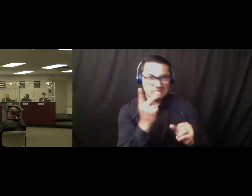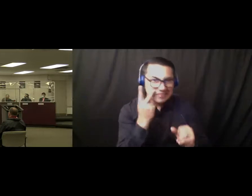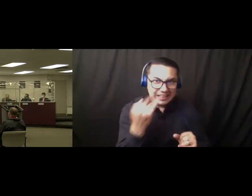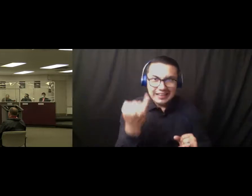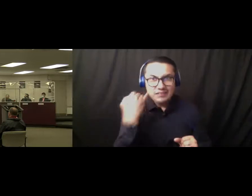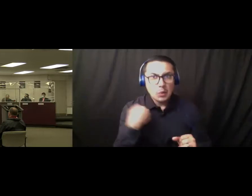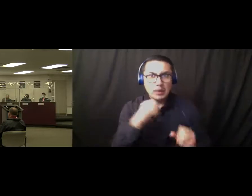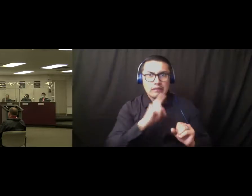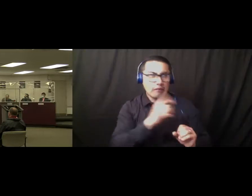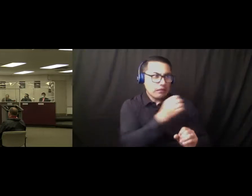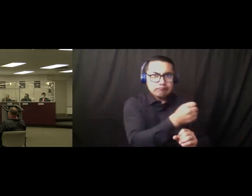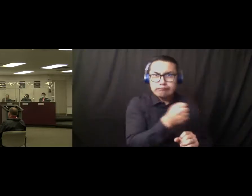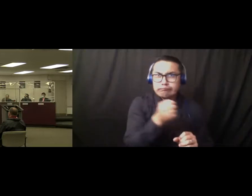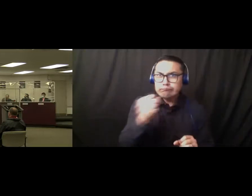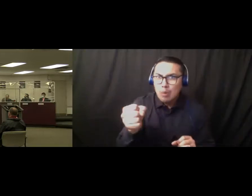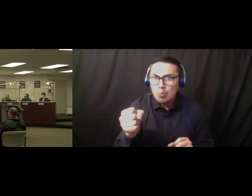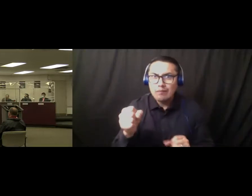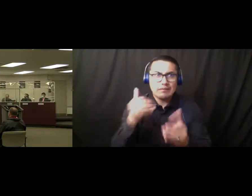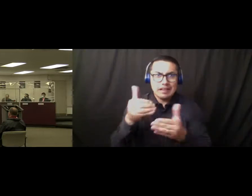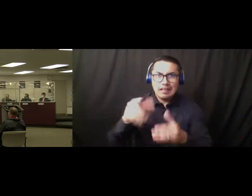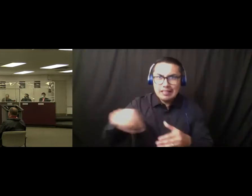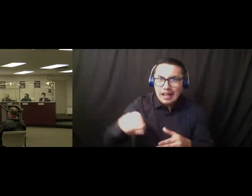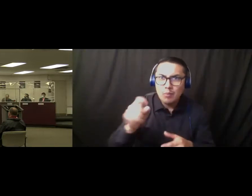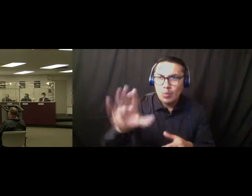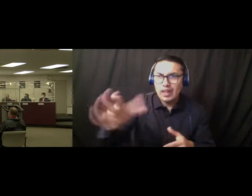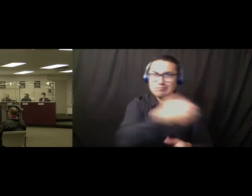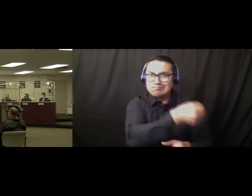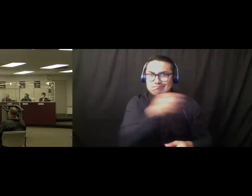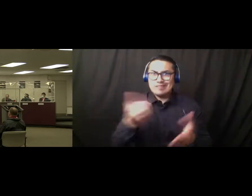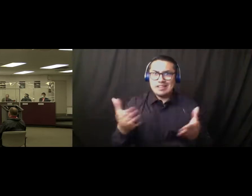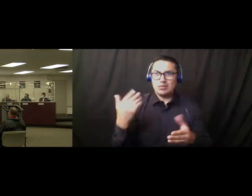move them over and have them be a part of the newer facility in Palmdale and